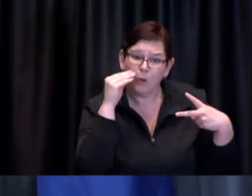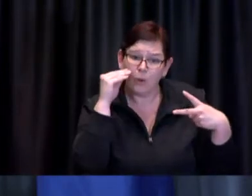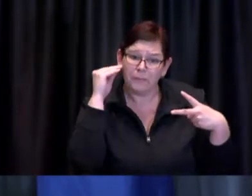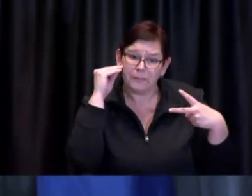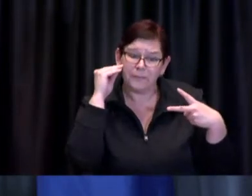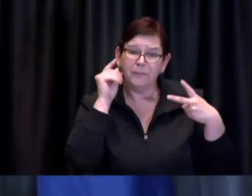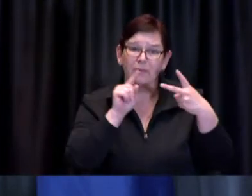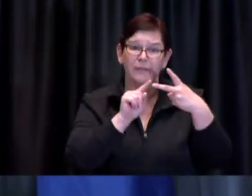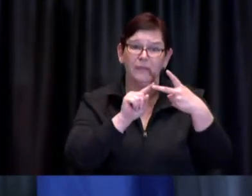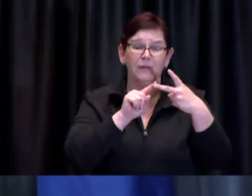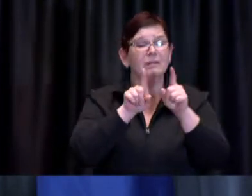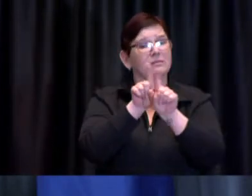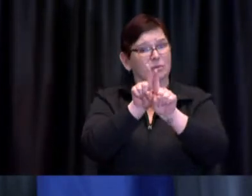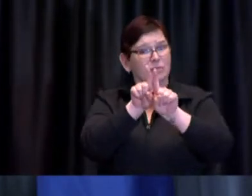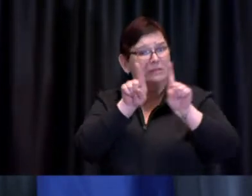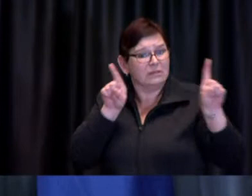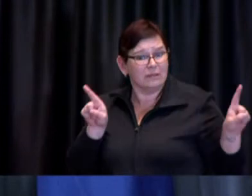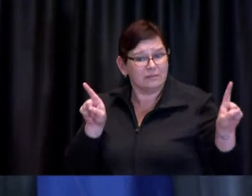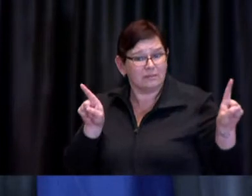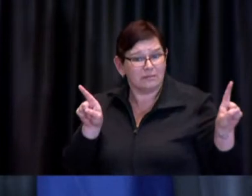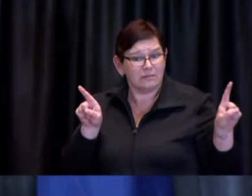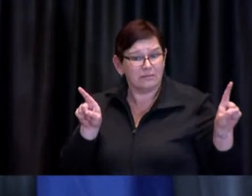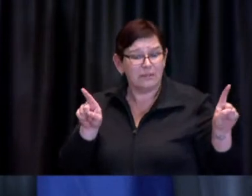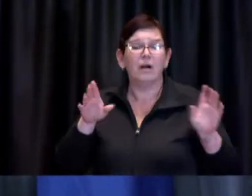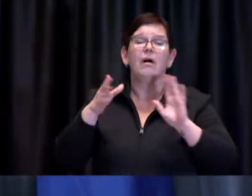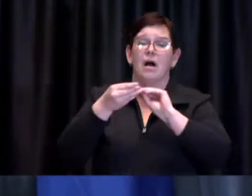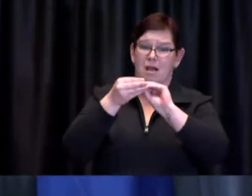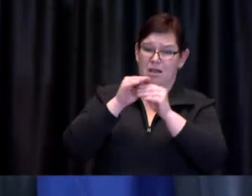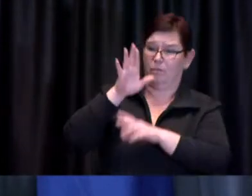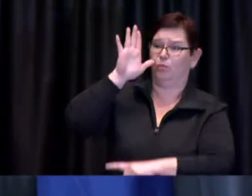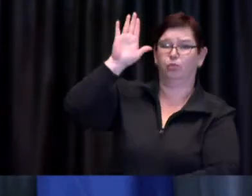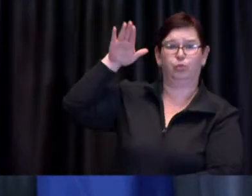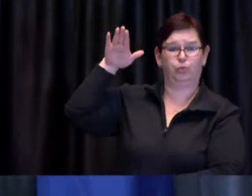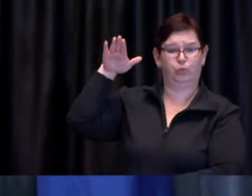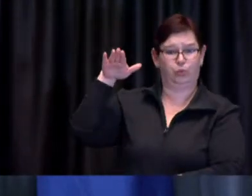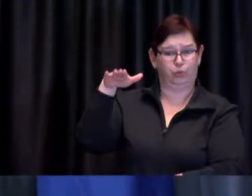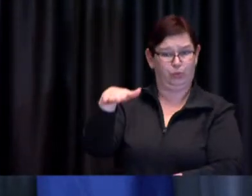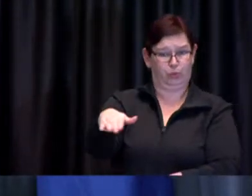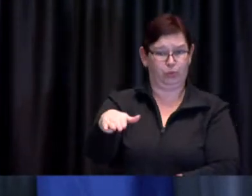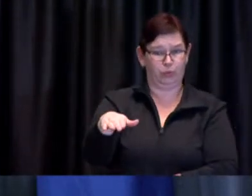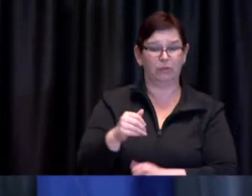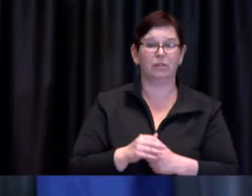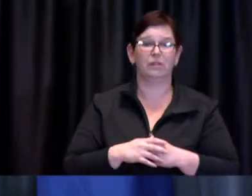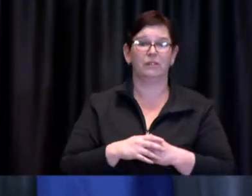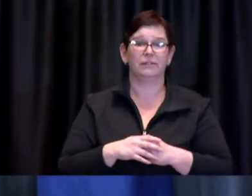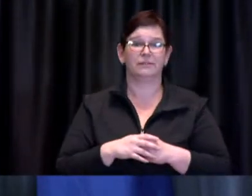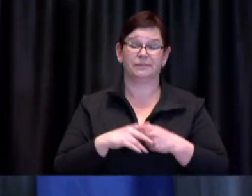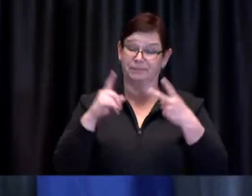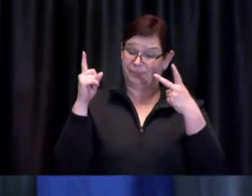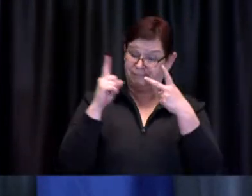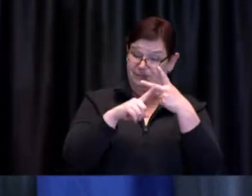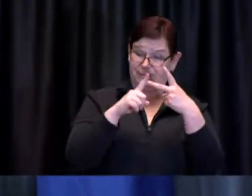until the tide turns and we need to get vaccinated as soon as possible.